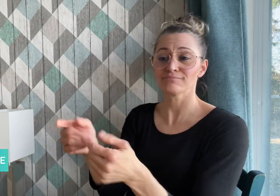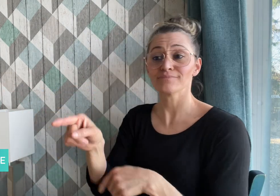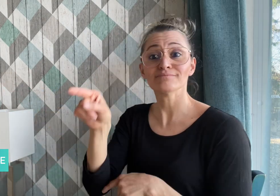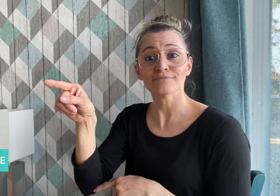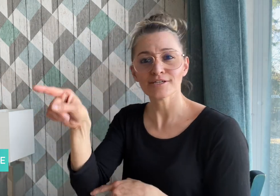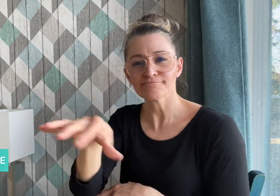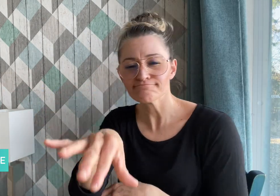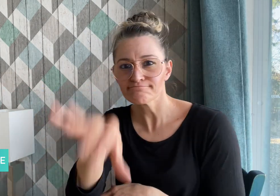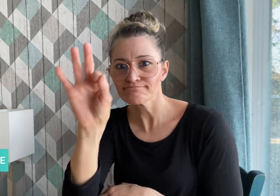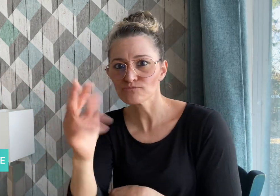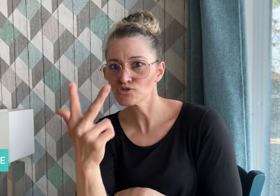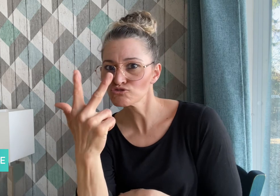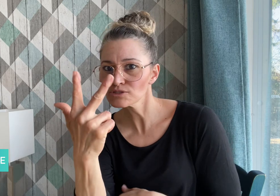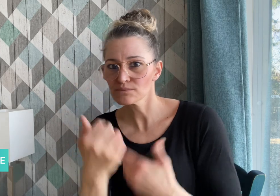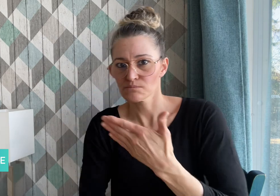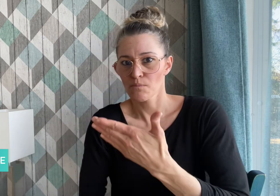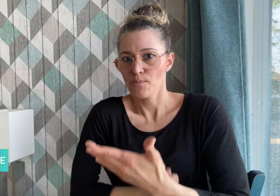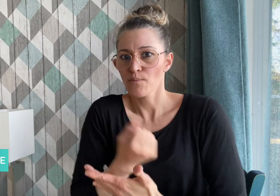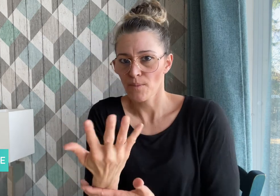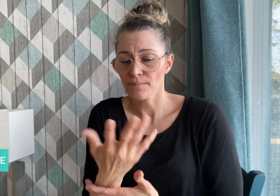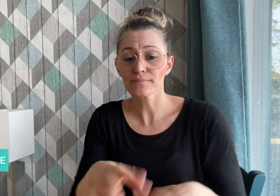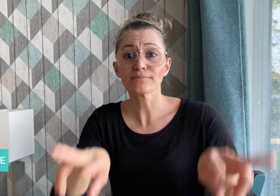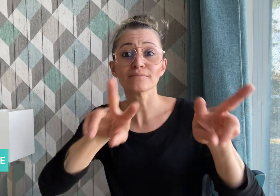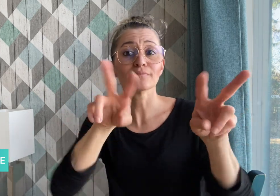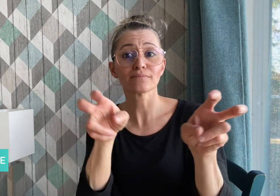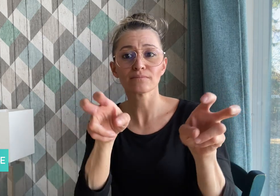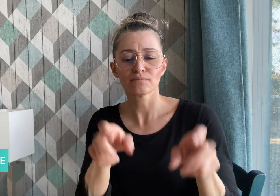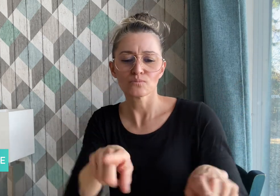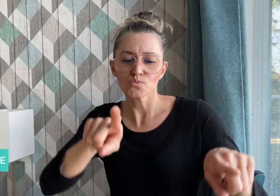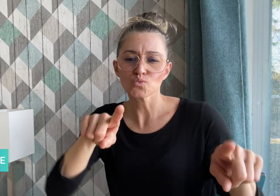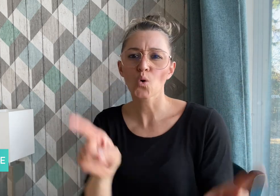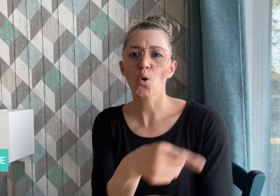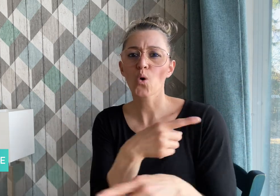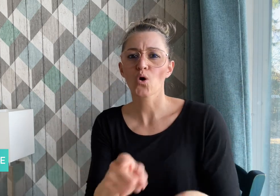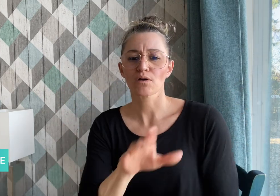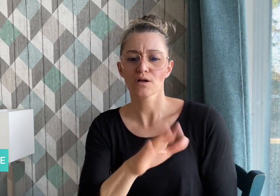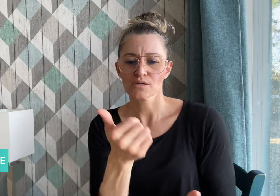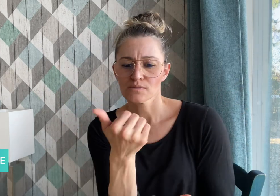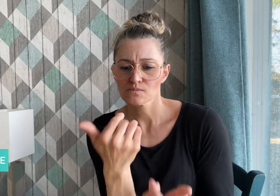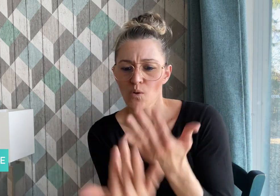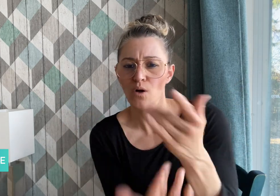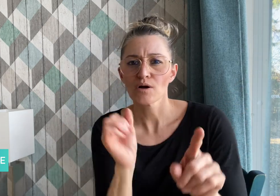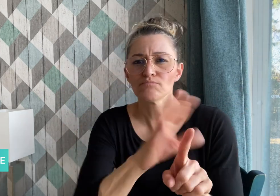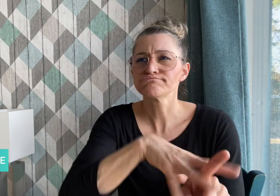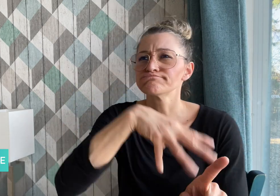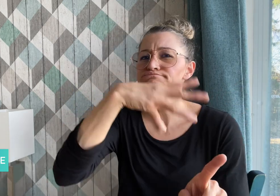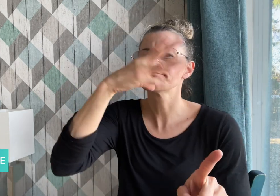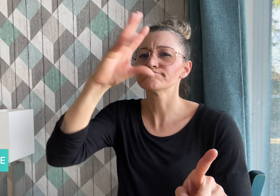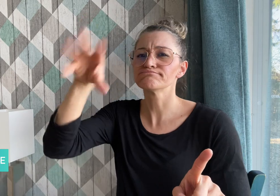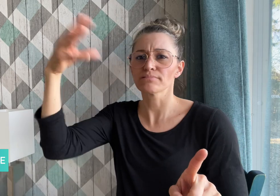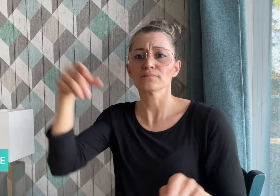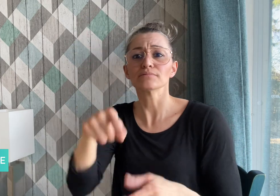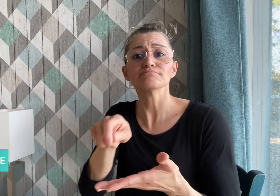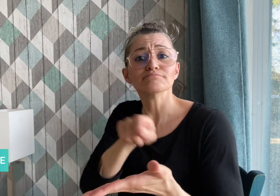"The Song of the Smoke" by W.E.B Du Bois,